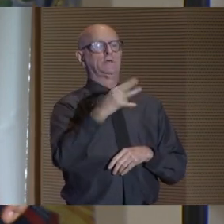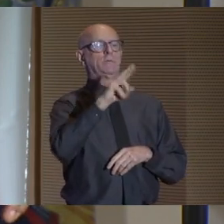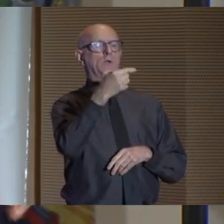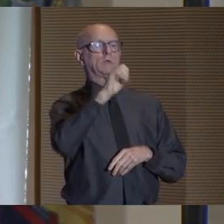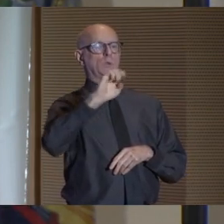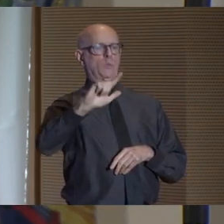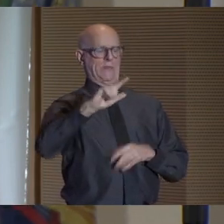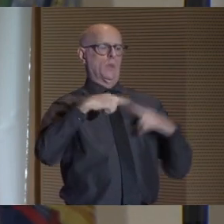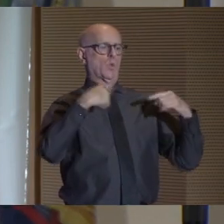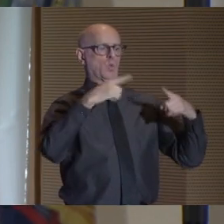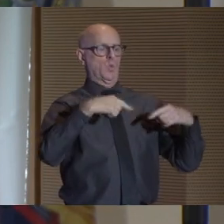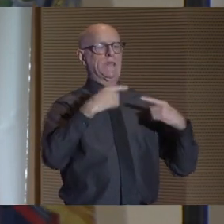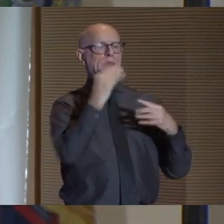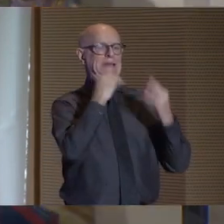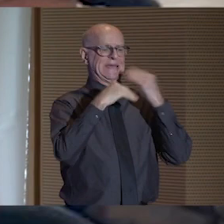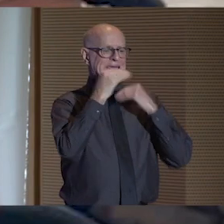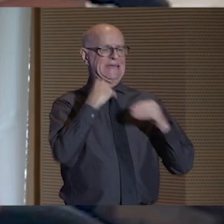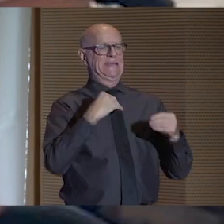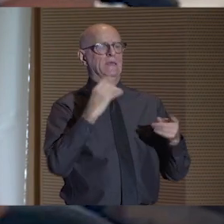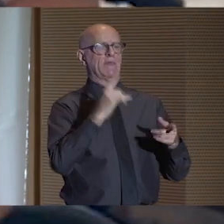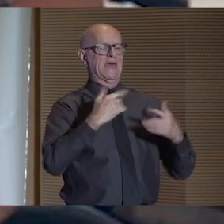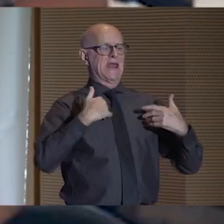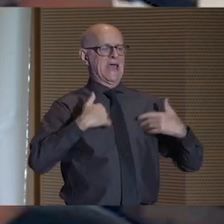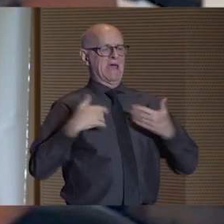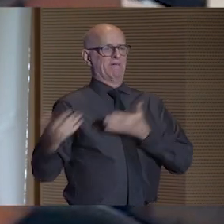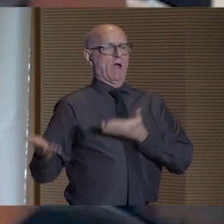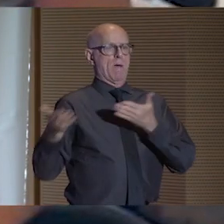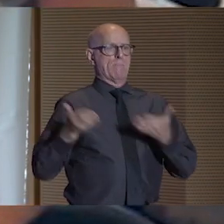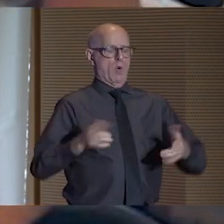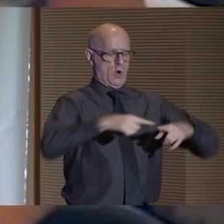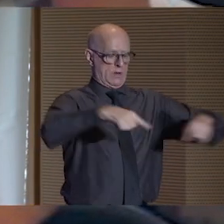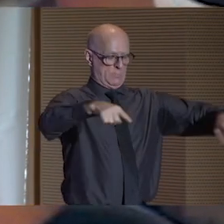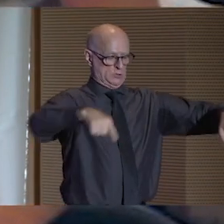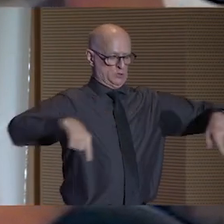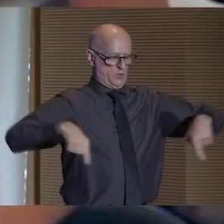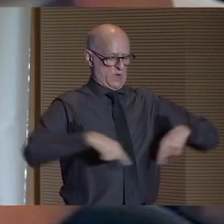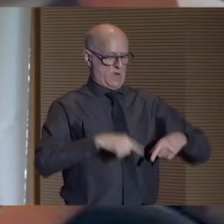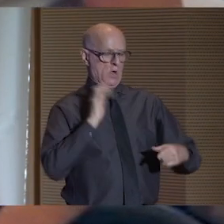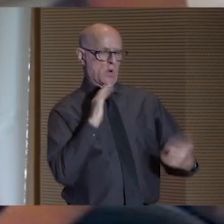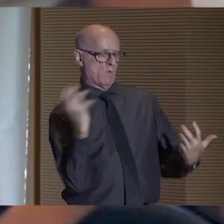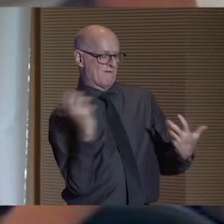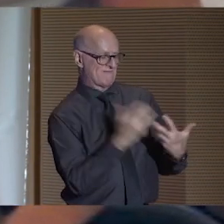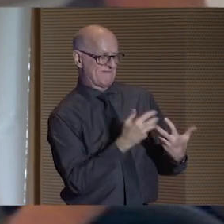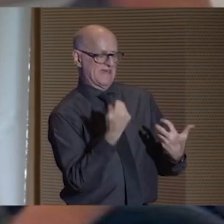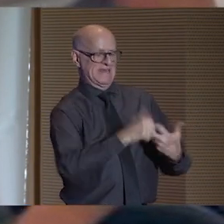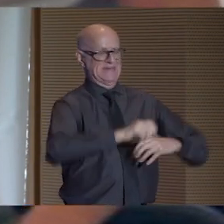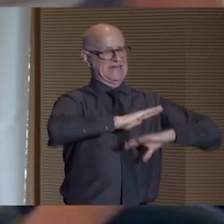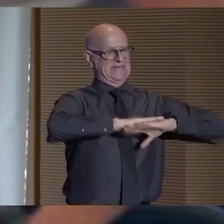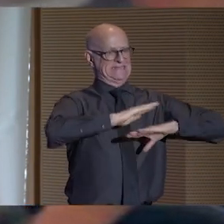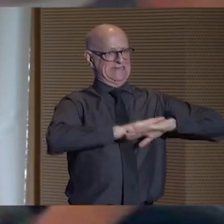Wheel-Eating, a portable tray that adapts any table to accommodate wheelchair users